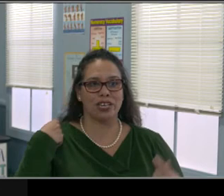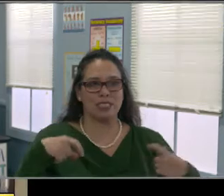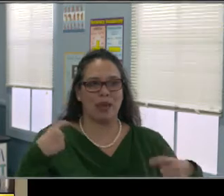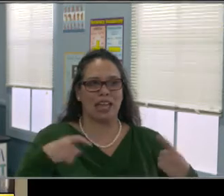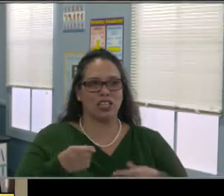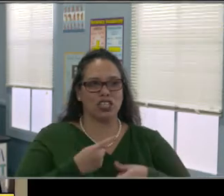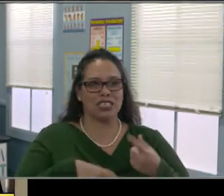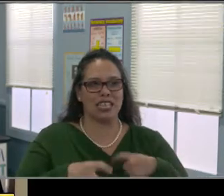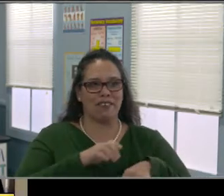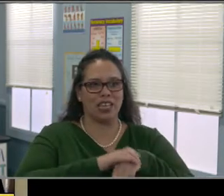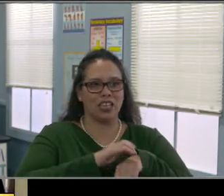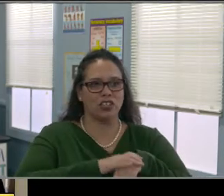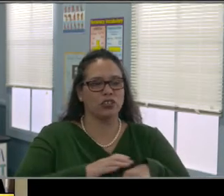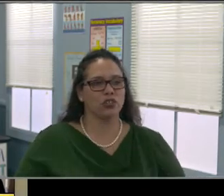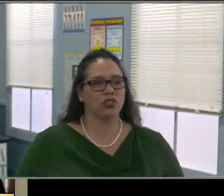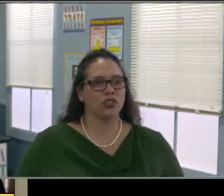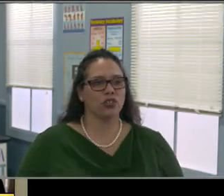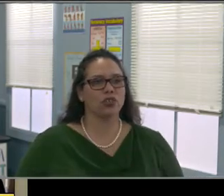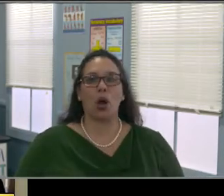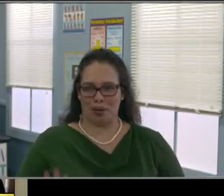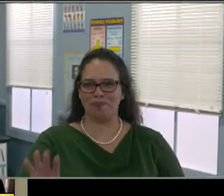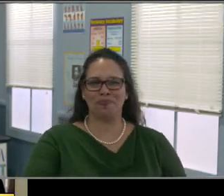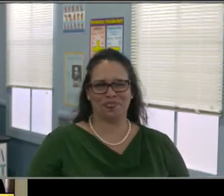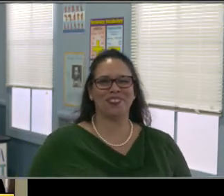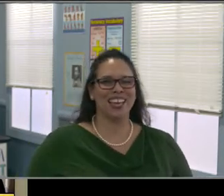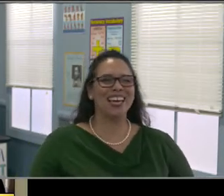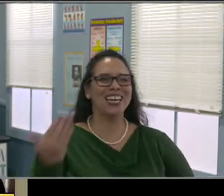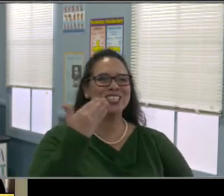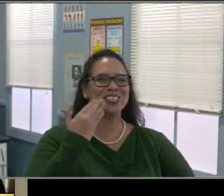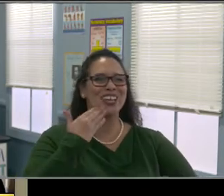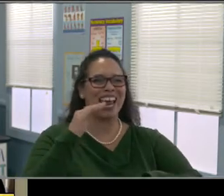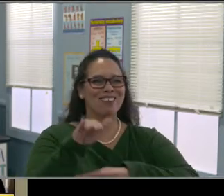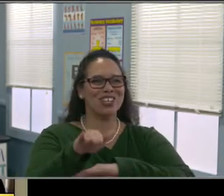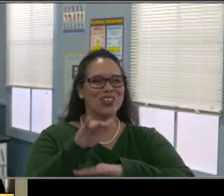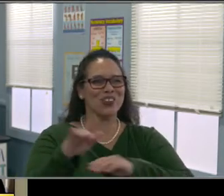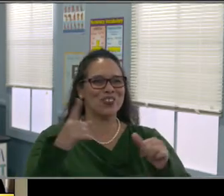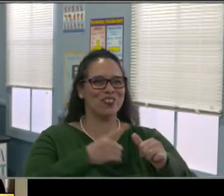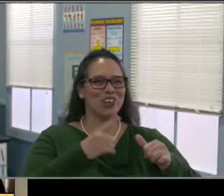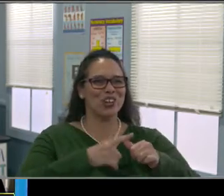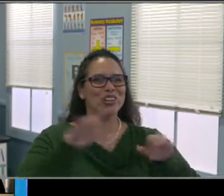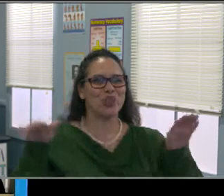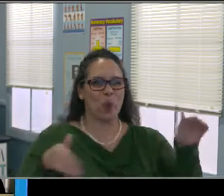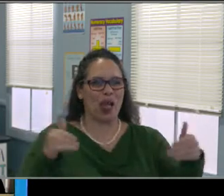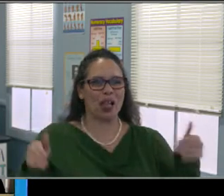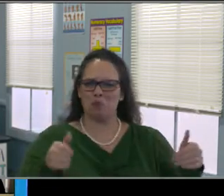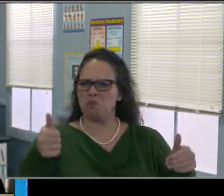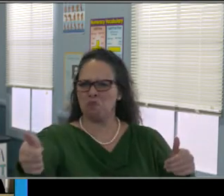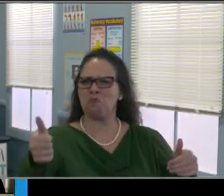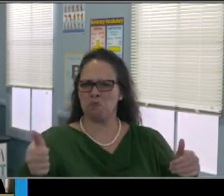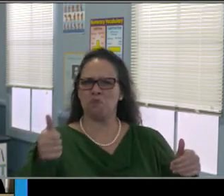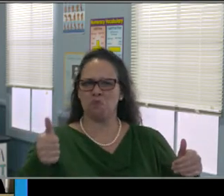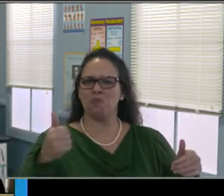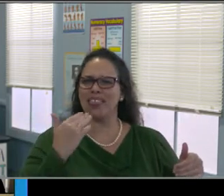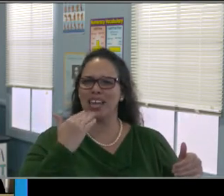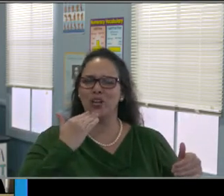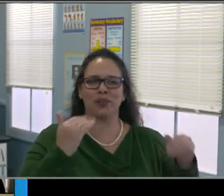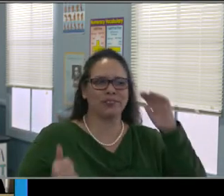Good evening. Dr. Jill Baker, I'm up on my time. So good afternoon. First of all, welcome. and other team members and just saying, hello. it's gonna look different, during the holiday season. The holiday season is upon us. I should say it's not afternoon. I know that this year for many of us Thank you all for being with us today. who is jumping from meetings to meetings, and do certain things that we will usually do For every CAC meeting we have Dr. Rachel Heenan And then we also have a wonderful superintendent, So I'm just happy just to see each of you tonight. But I feel like we're just blessed just to be here. but she's here with us at least for the first portion. Our District staff is our usual staff that attends here. and I can have them speak out if you want them to do that meaning that we really can't be with our extended families but I know they're okay with just them raising their hands So always want to recognize her. I don't see any board members tonight.